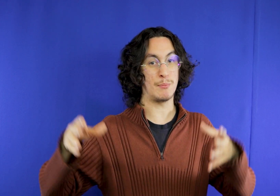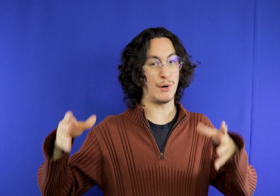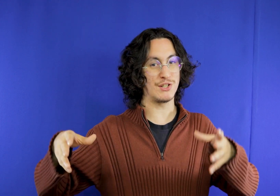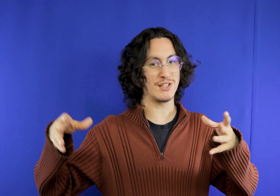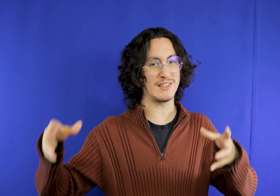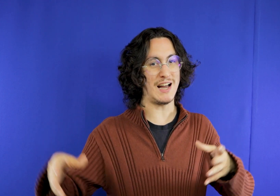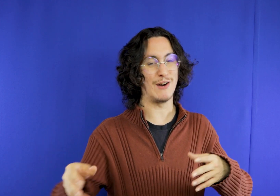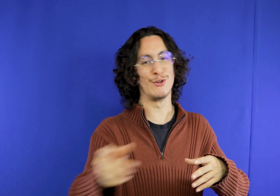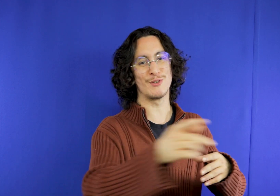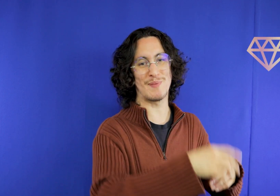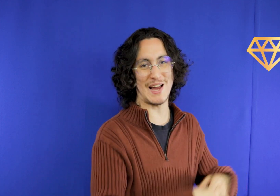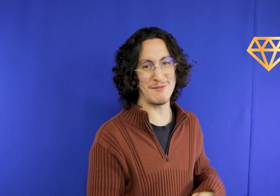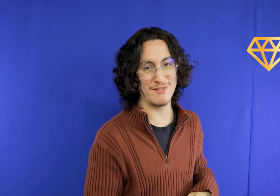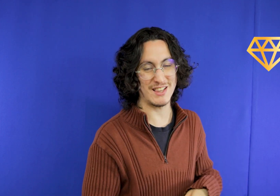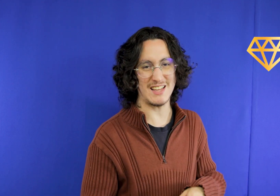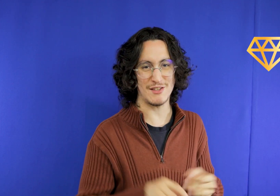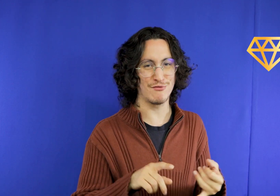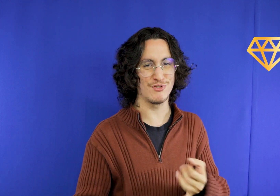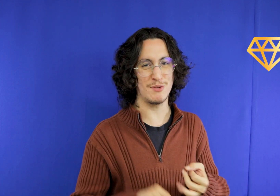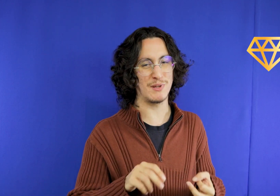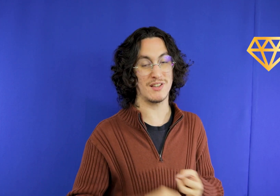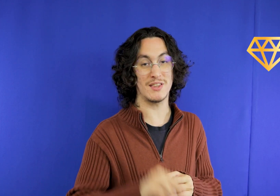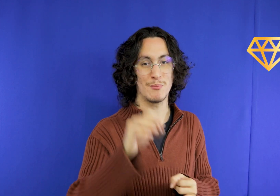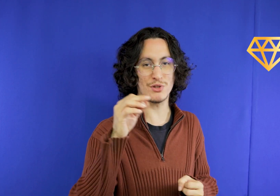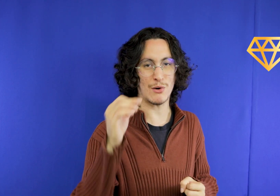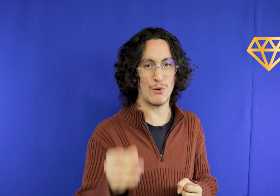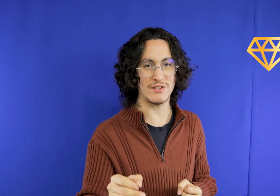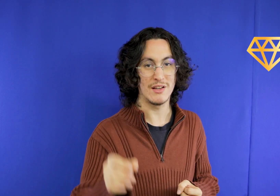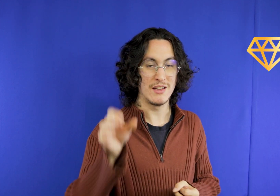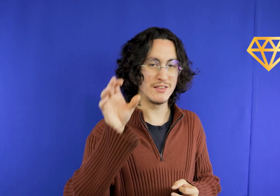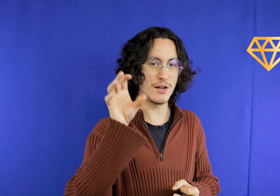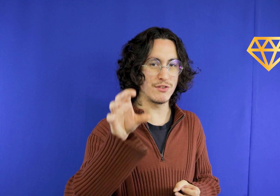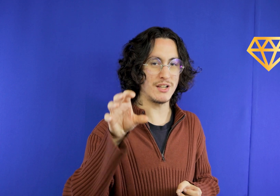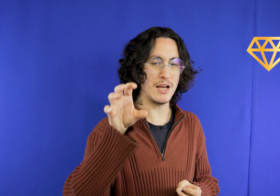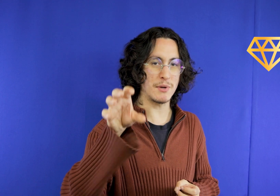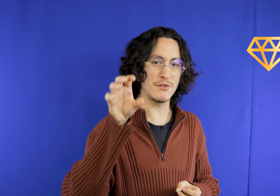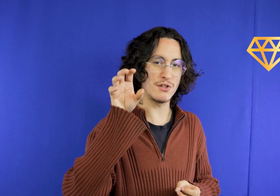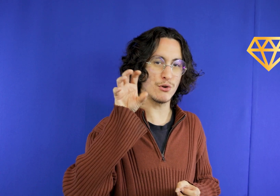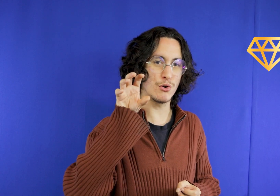you can have dinner use to see you there has a difficult end it has a lot of things so you remember that